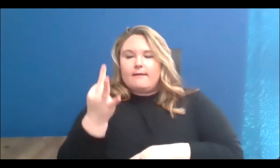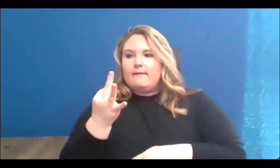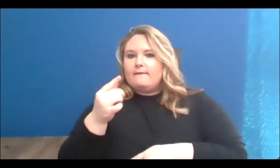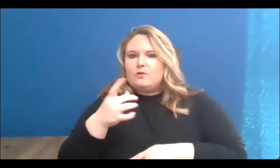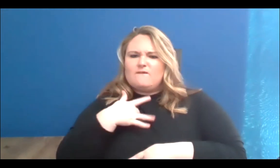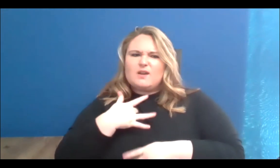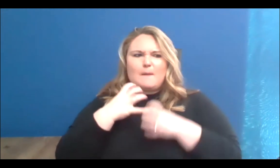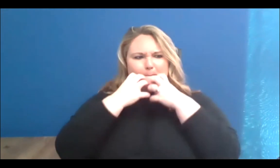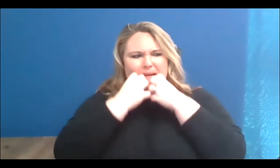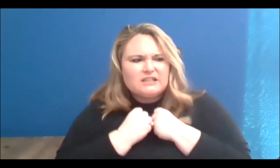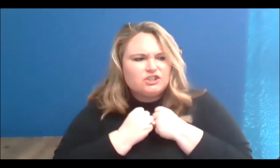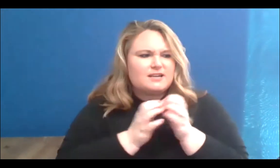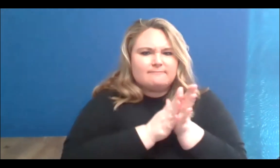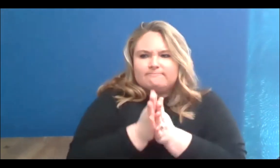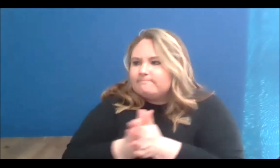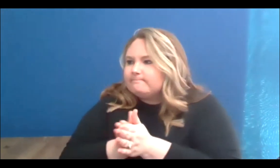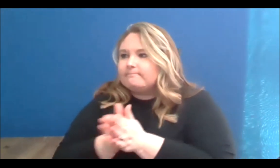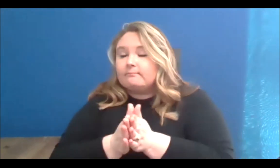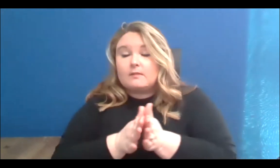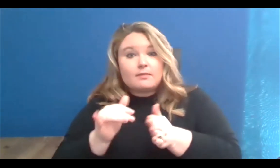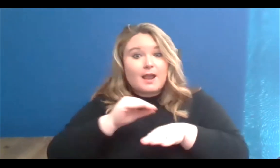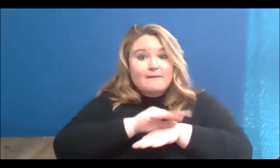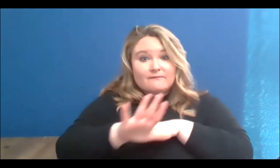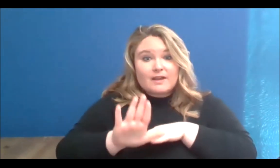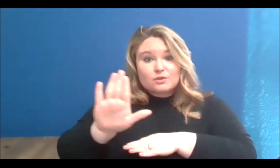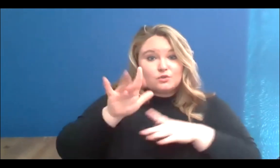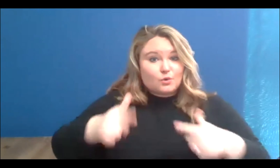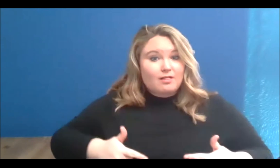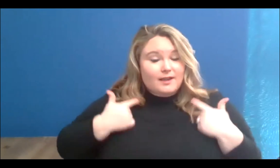and it deeply affects your life, the people you love, the tendency to give it